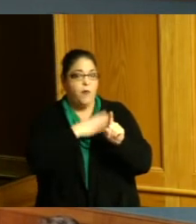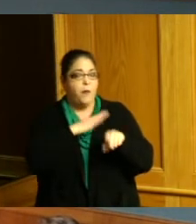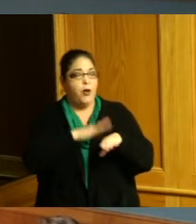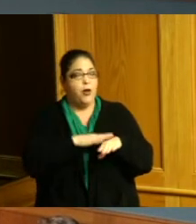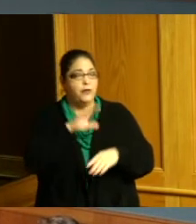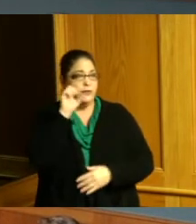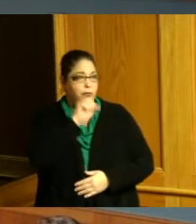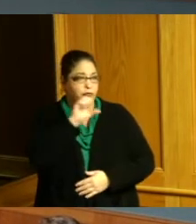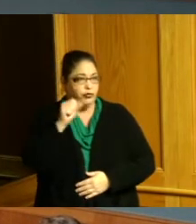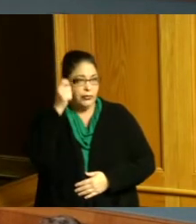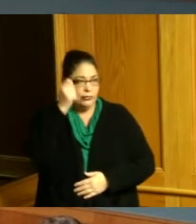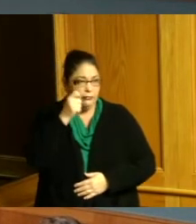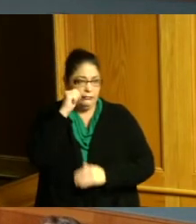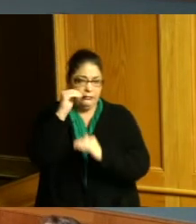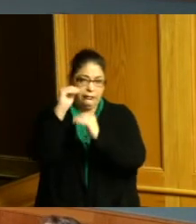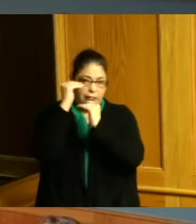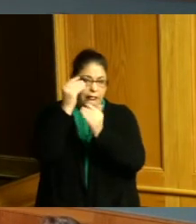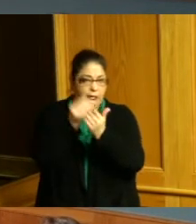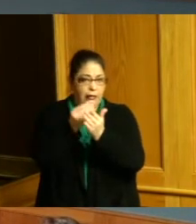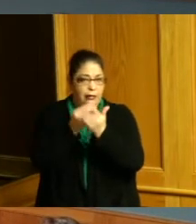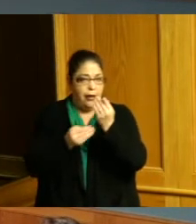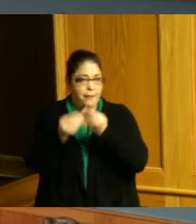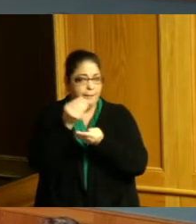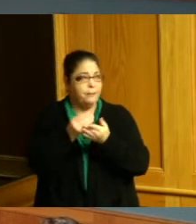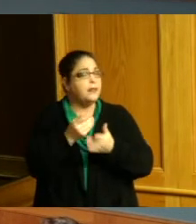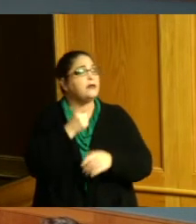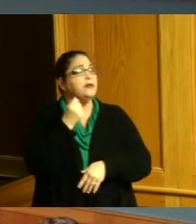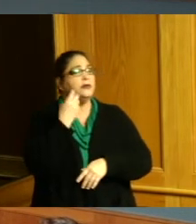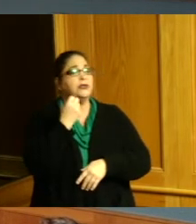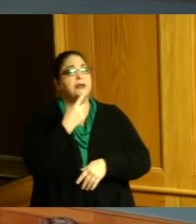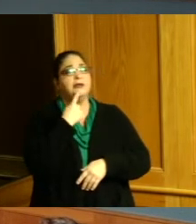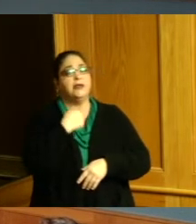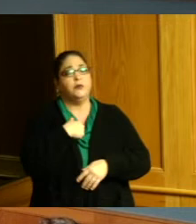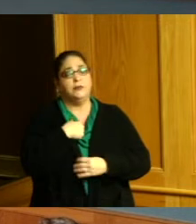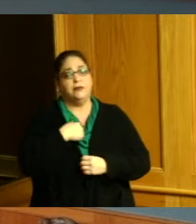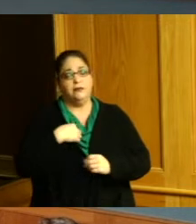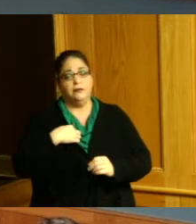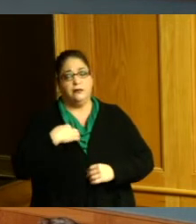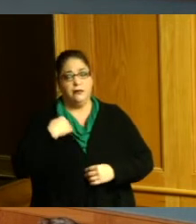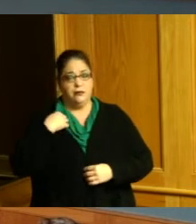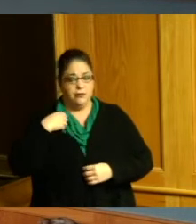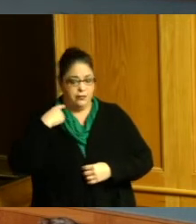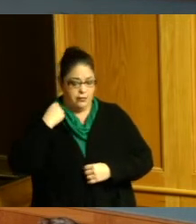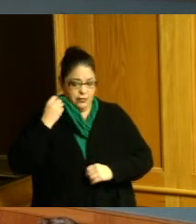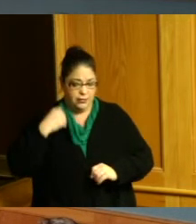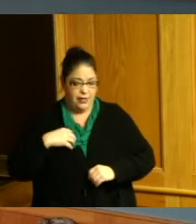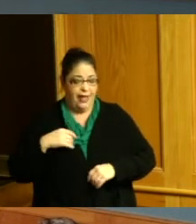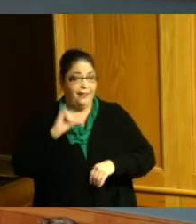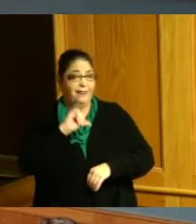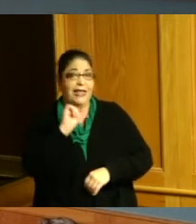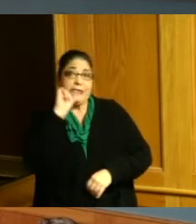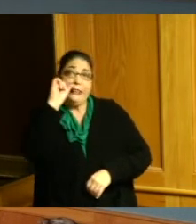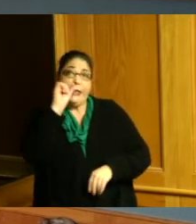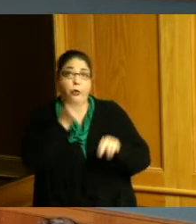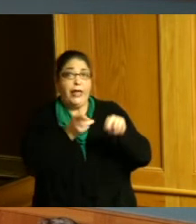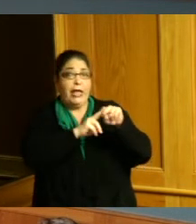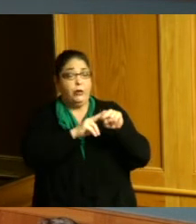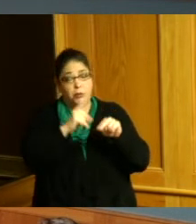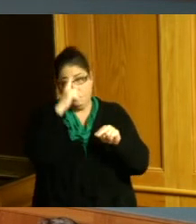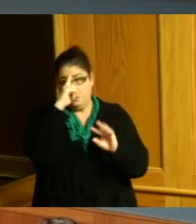income and she expressed to me that this little increase doesn't seem like much to anybody else